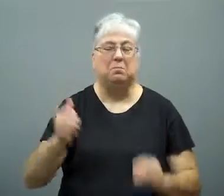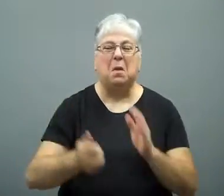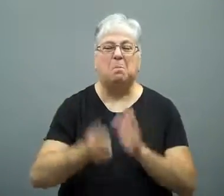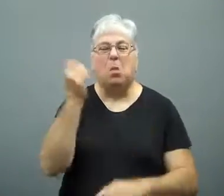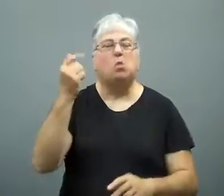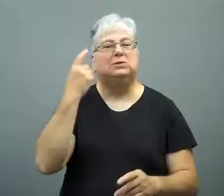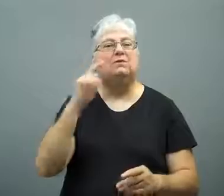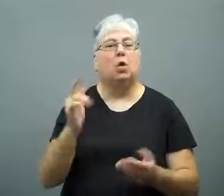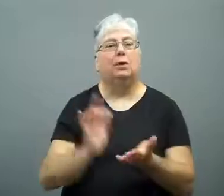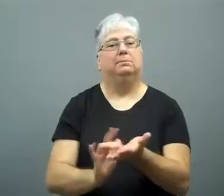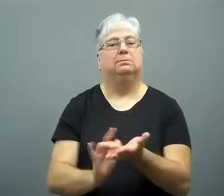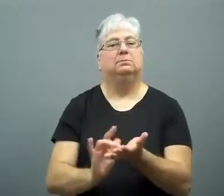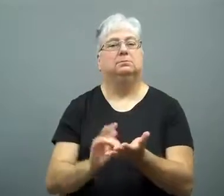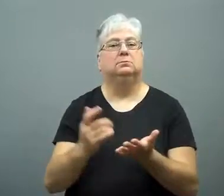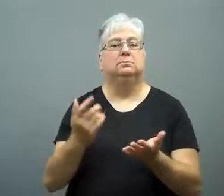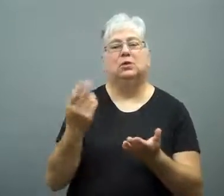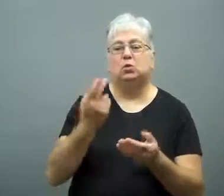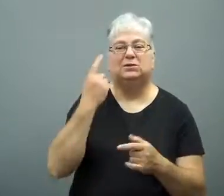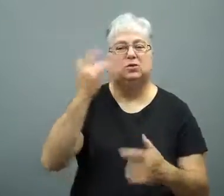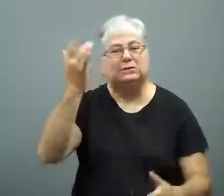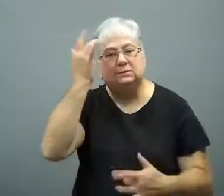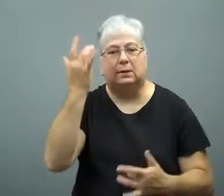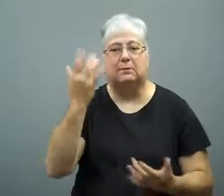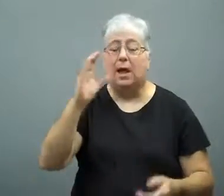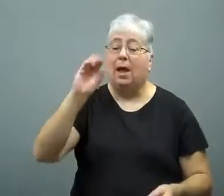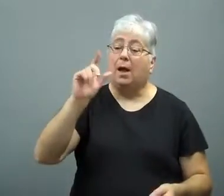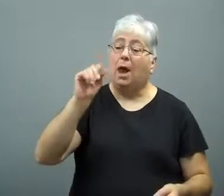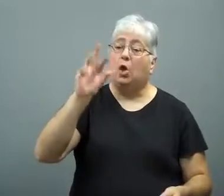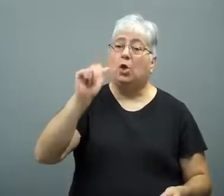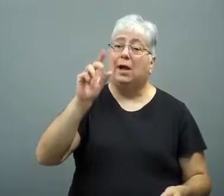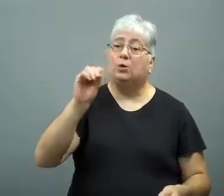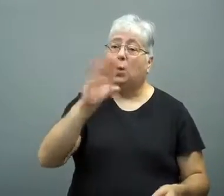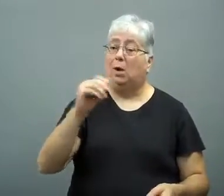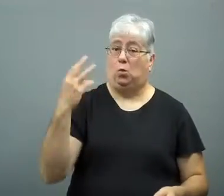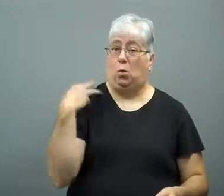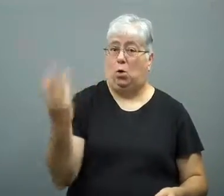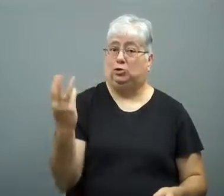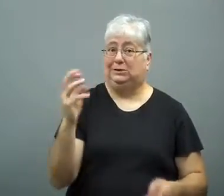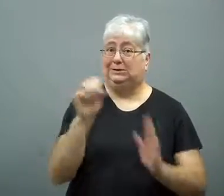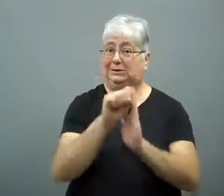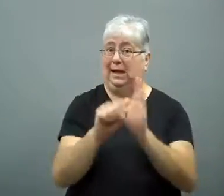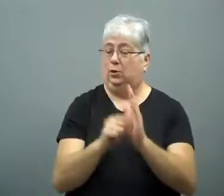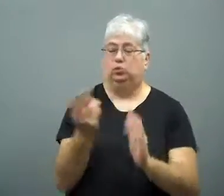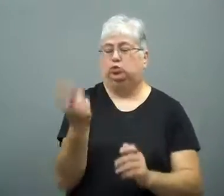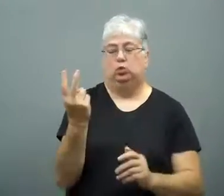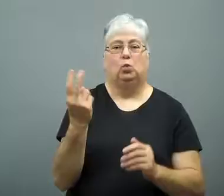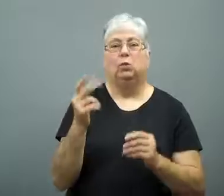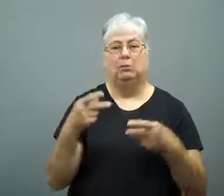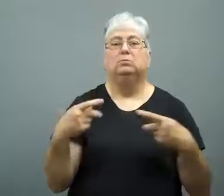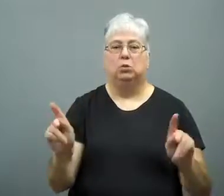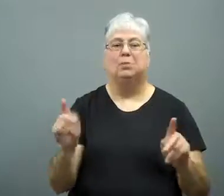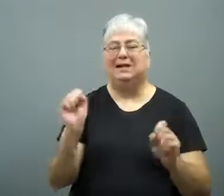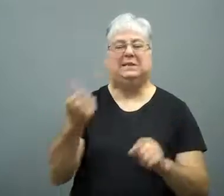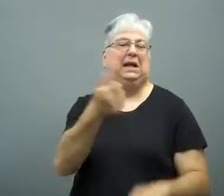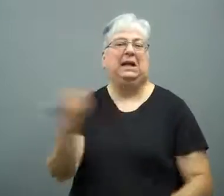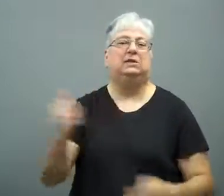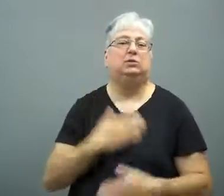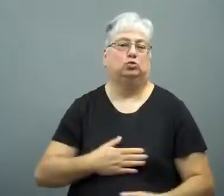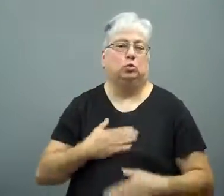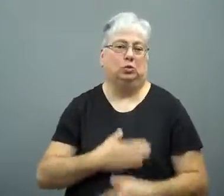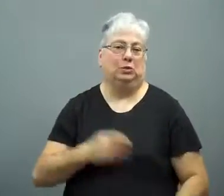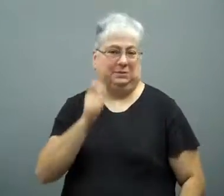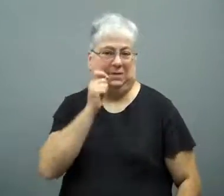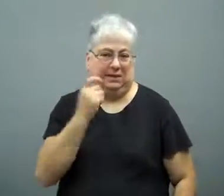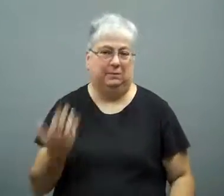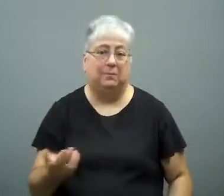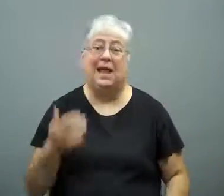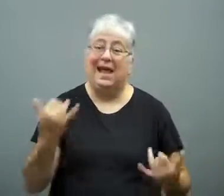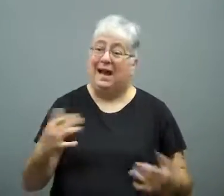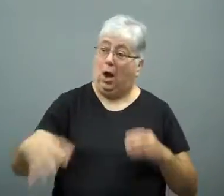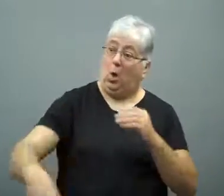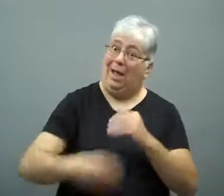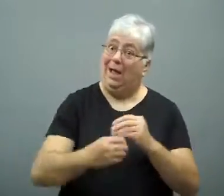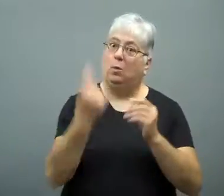Most of these states permit it only for medicinal use, for health issues.